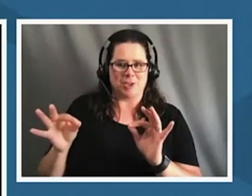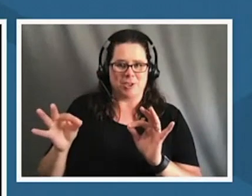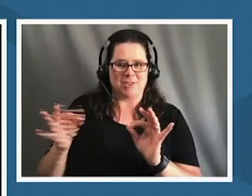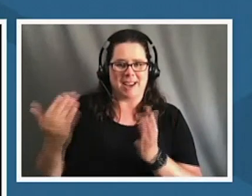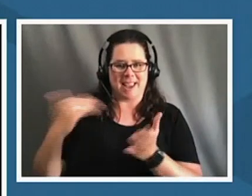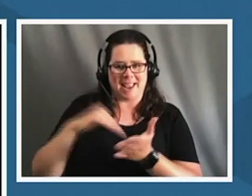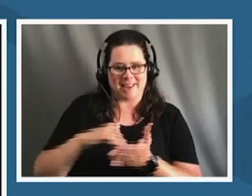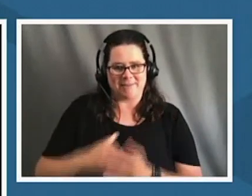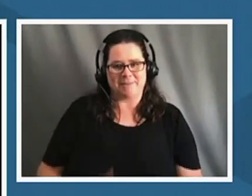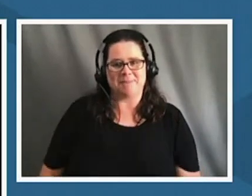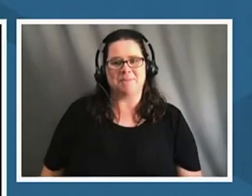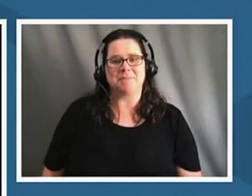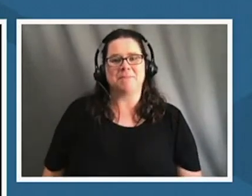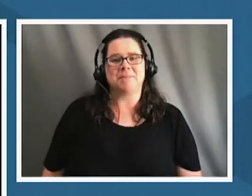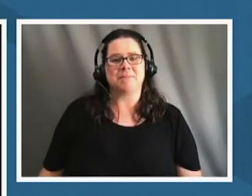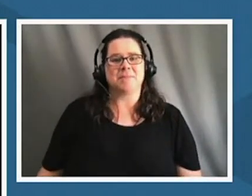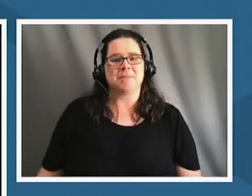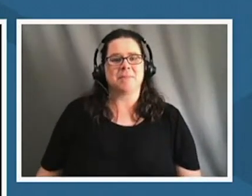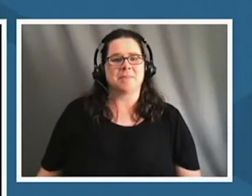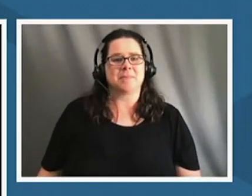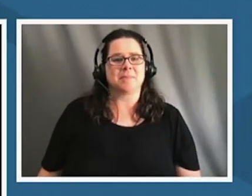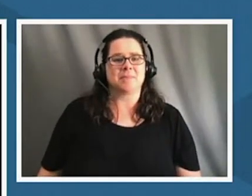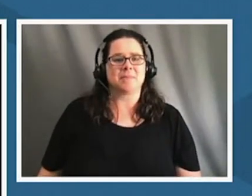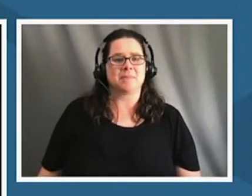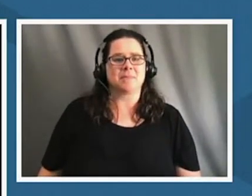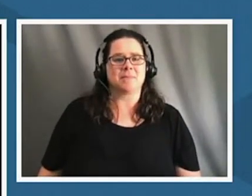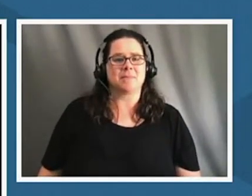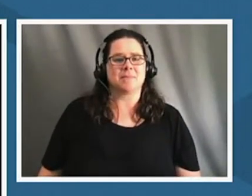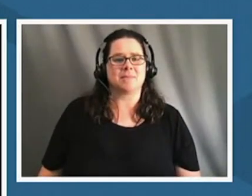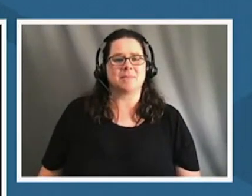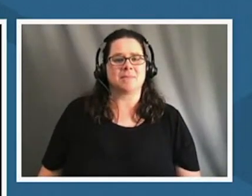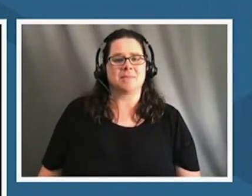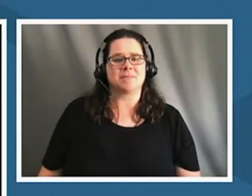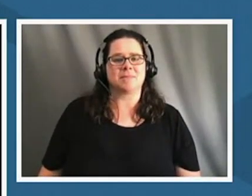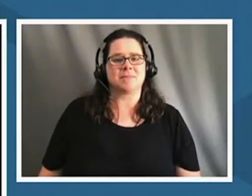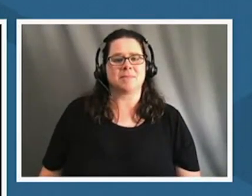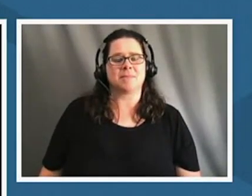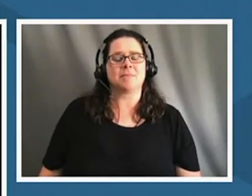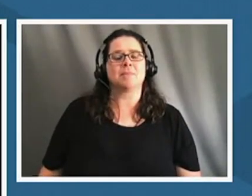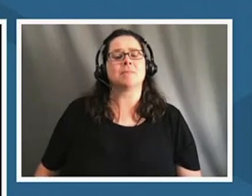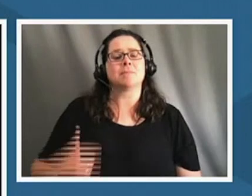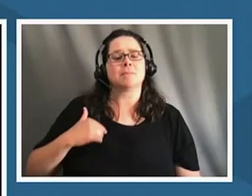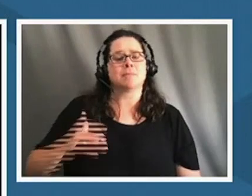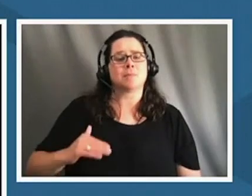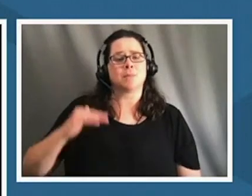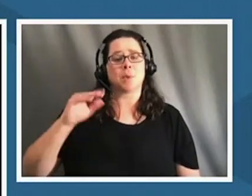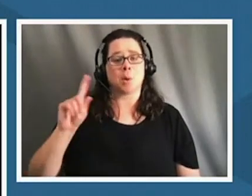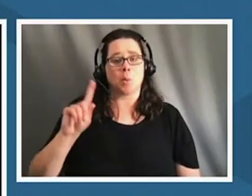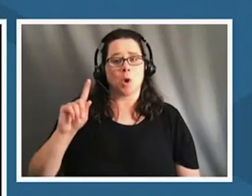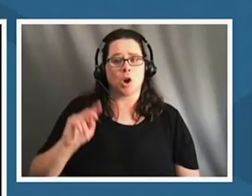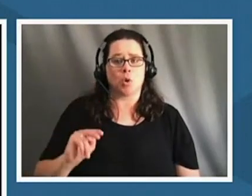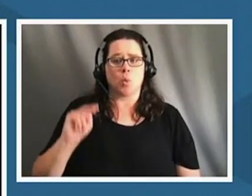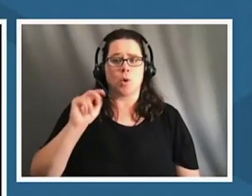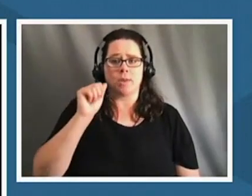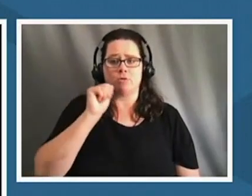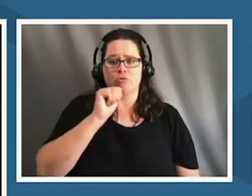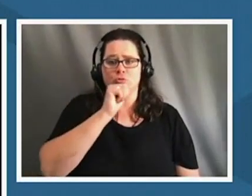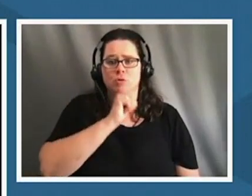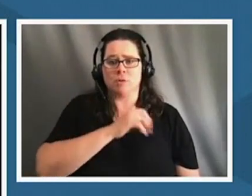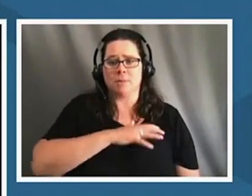um okay so you know i grew up in northern arizona um my dad is originally